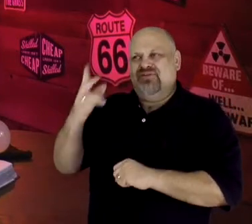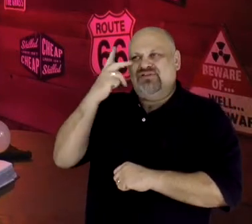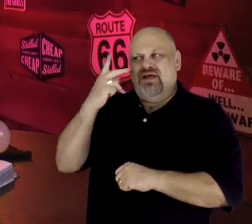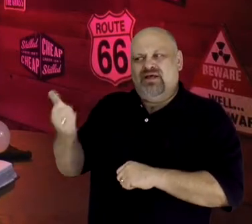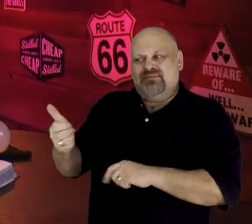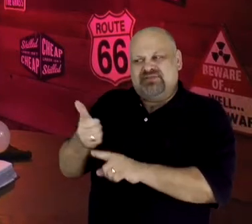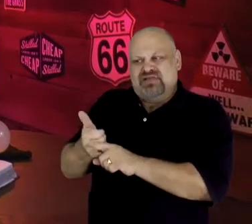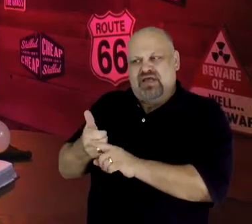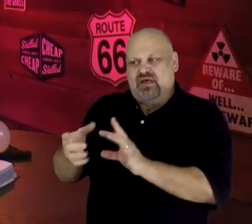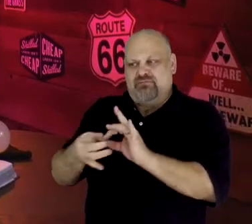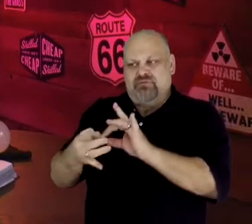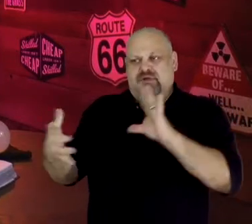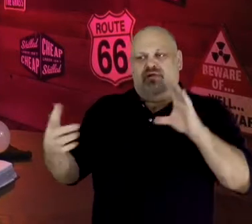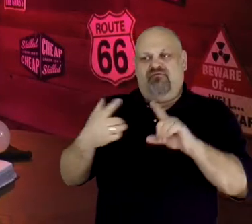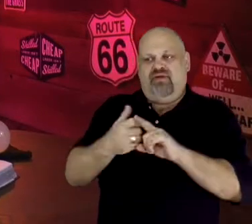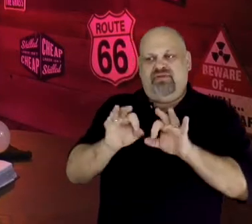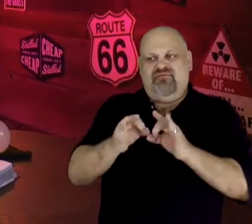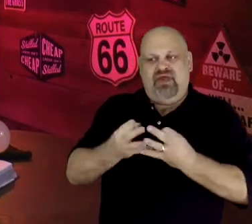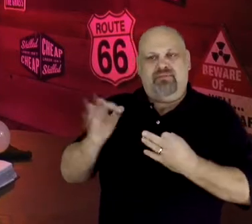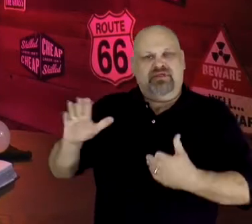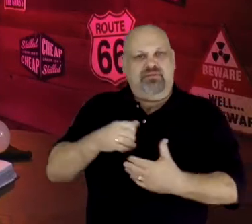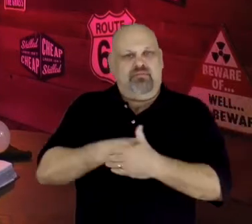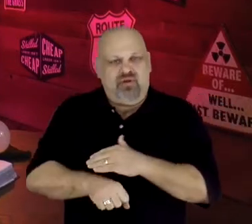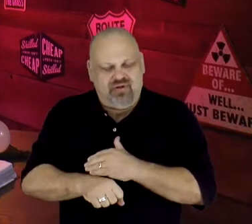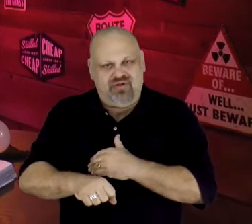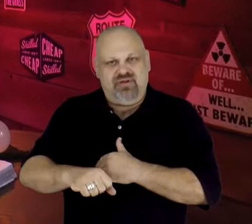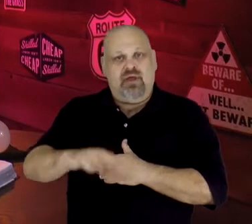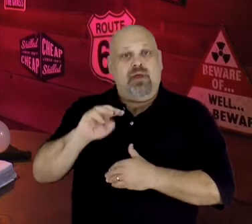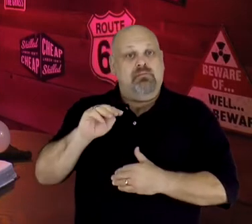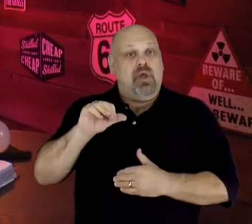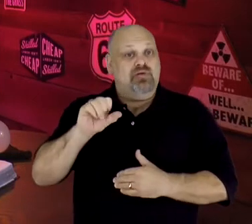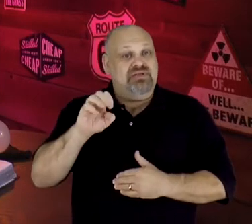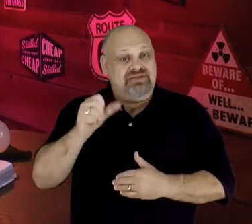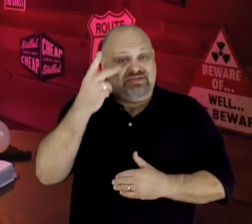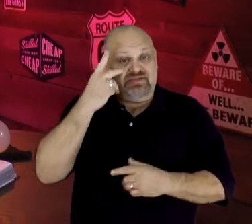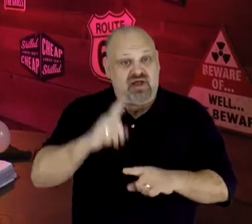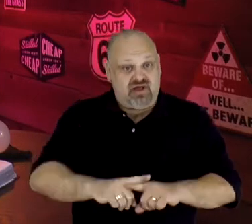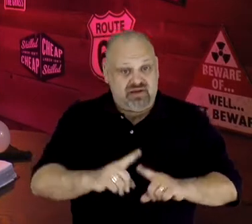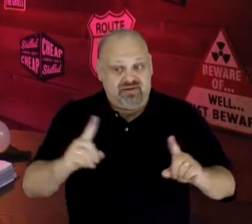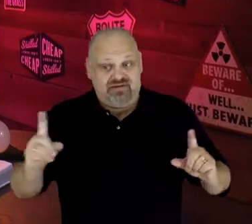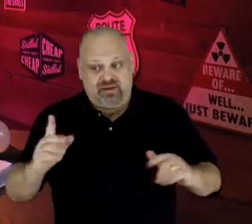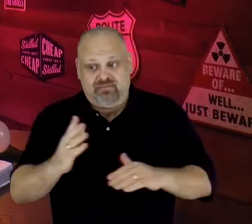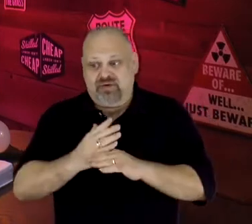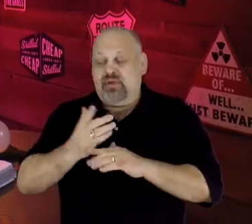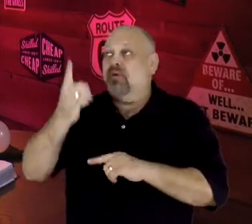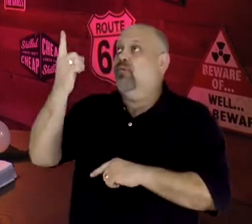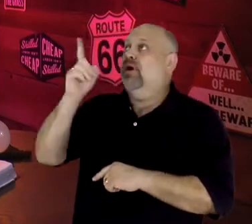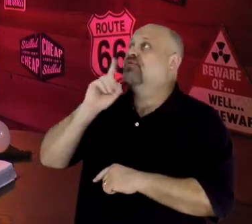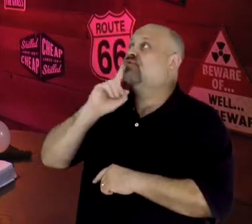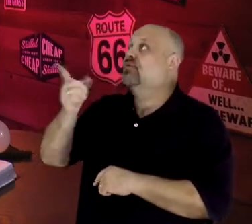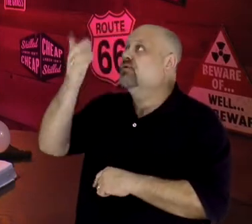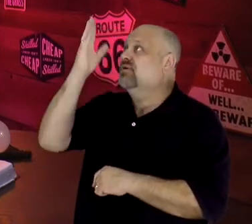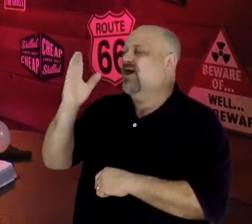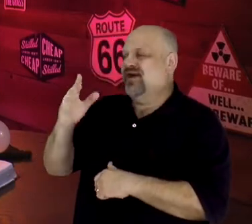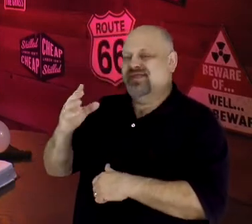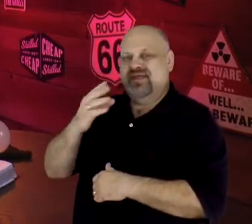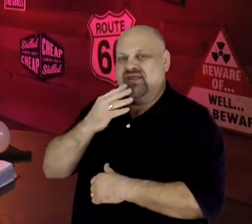of his birth. Moses saw the contrast between the One True God worshiped by the Hebrew slaves,